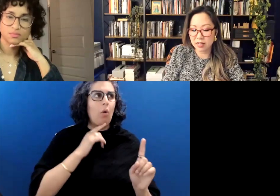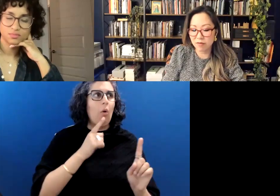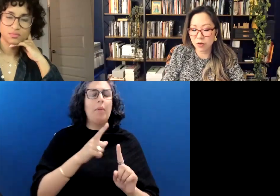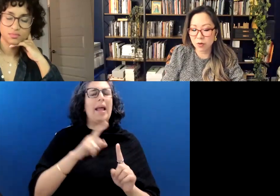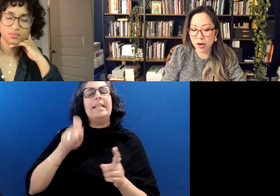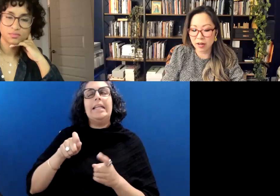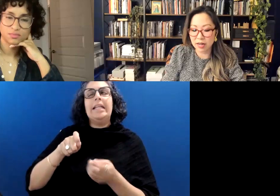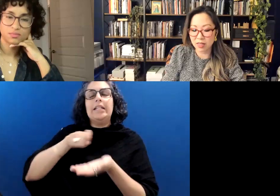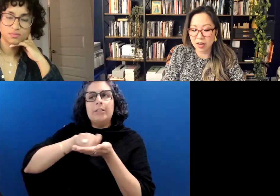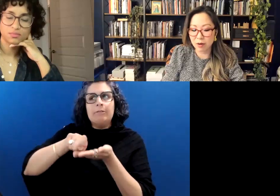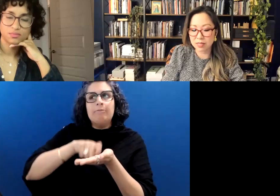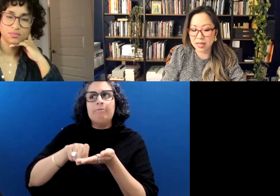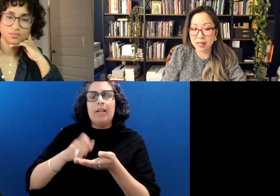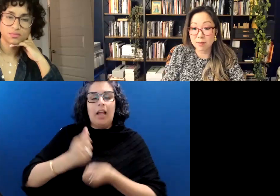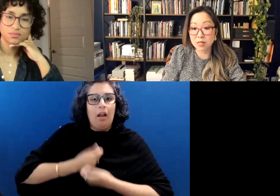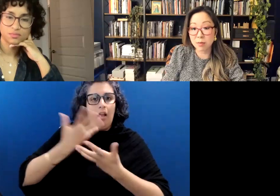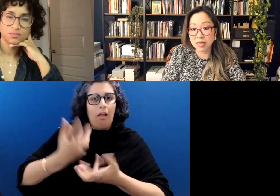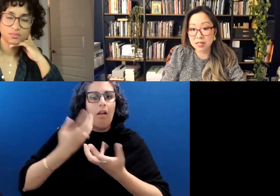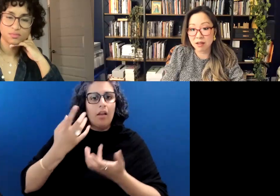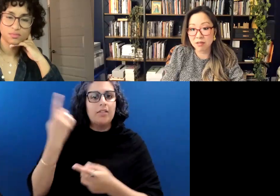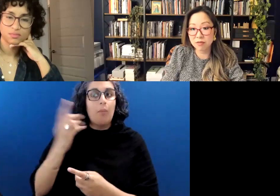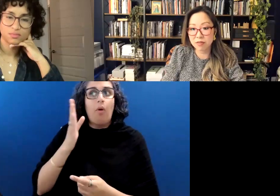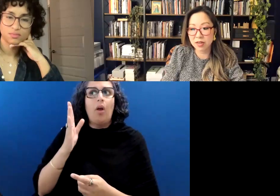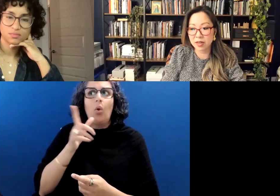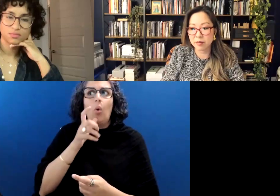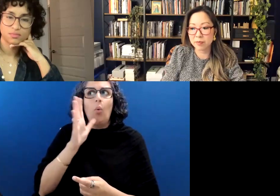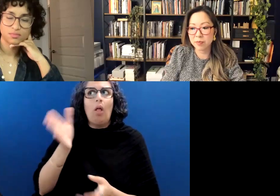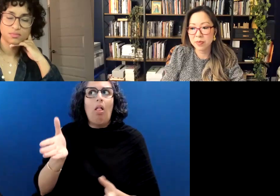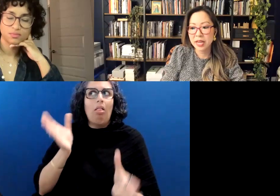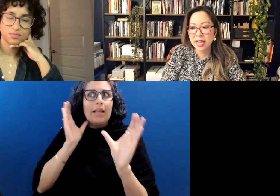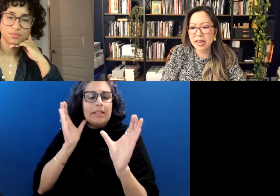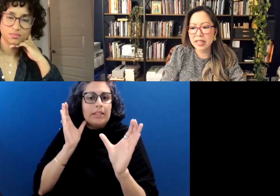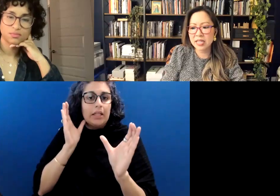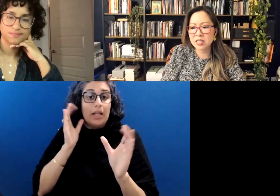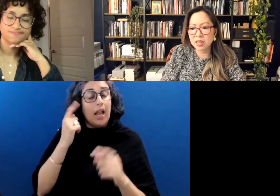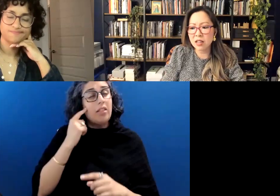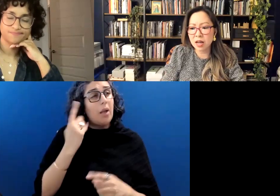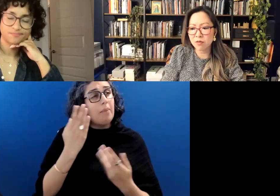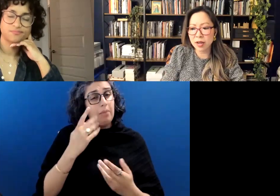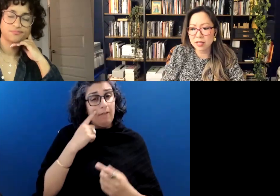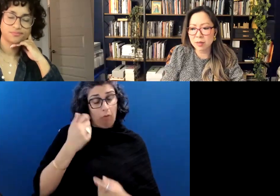And for a while I thought I was saying them to myself and I think in a lot of ways, the